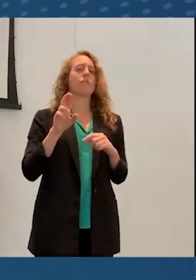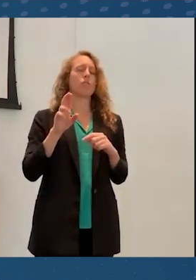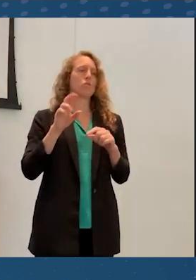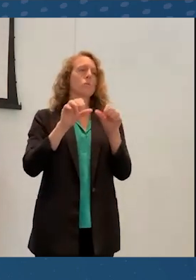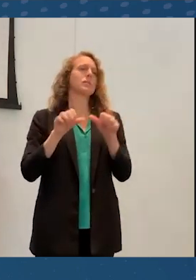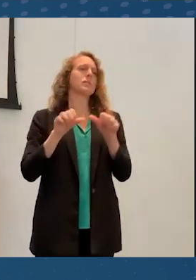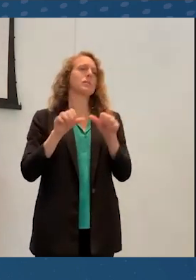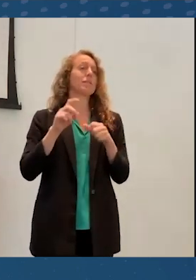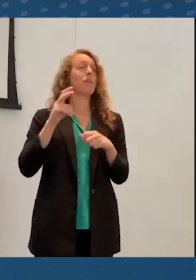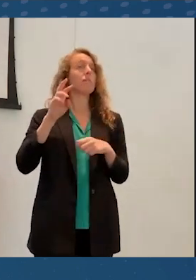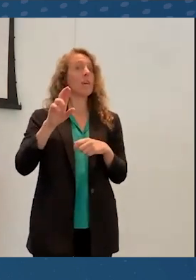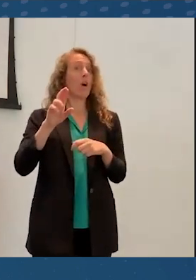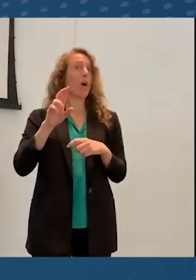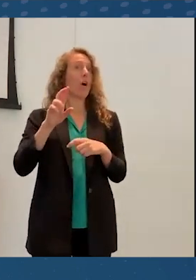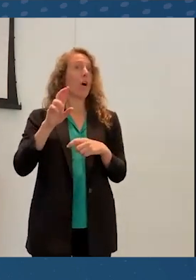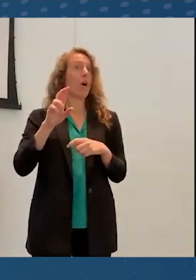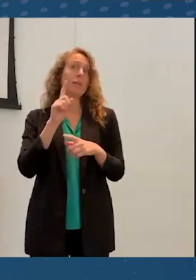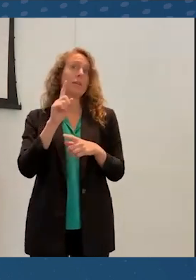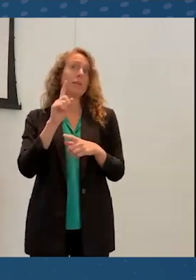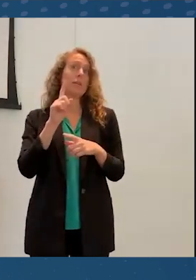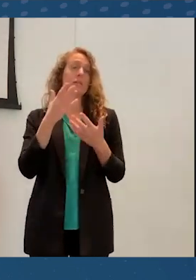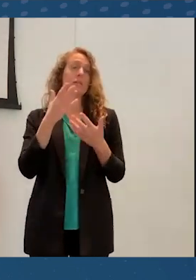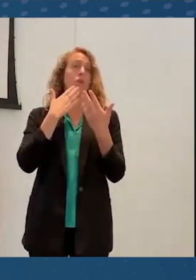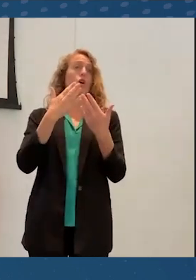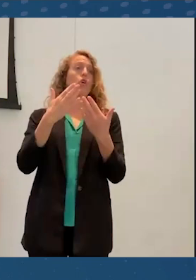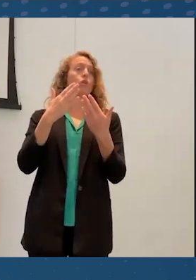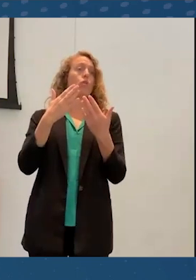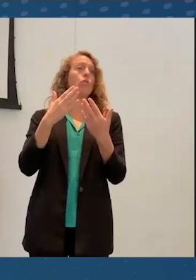is a particularly promising platform for this.